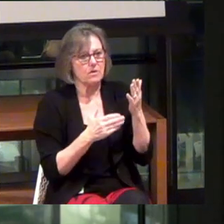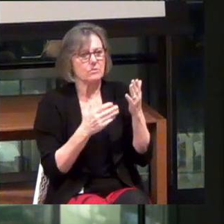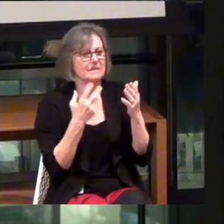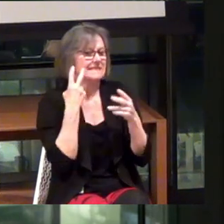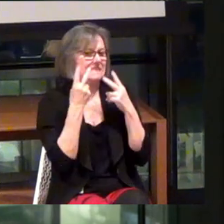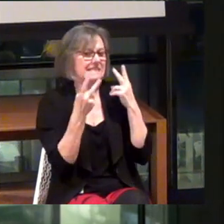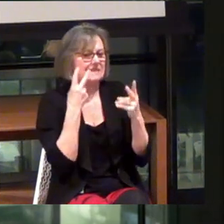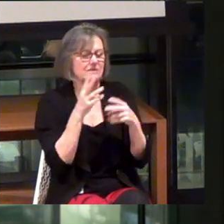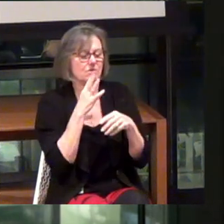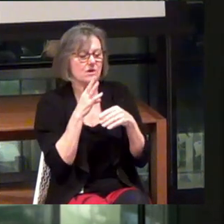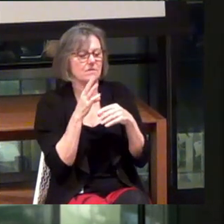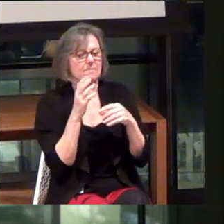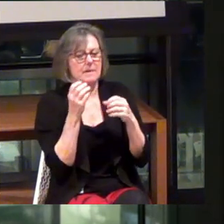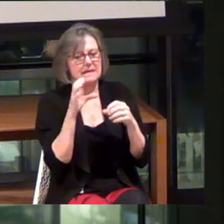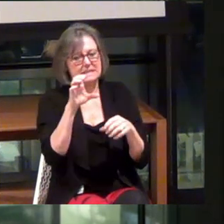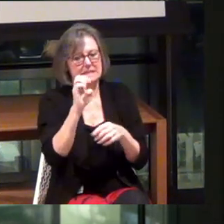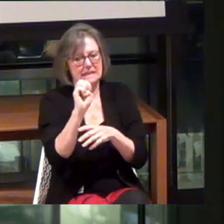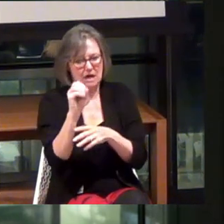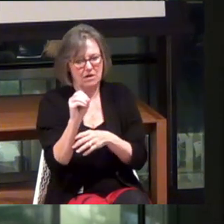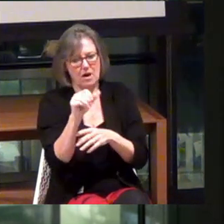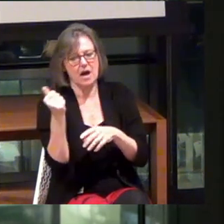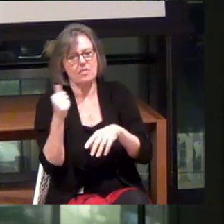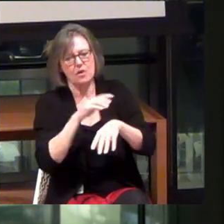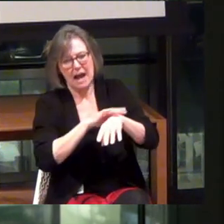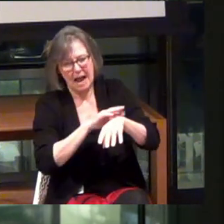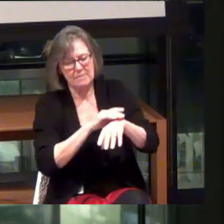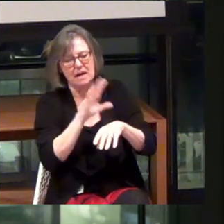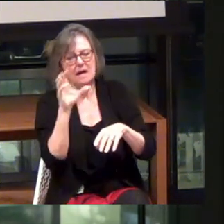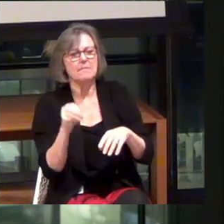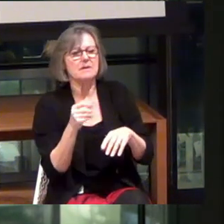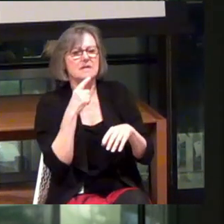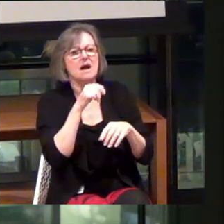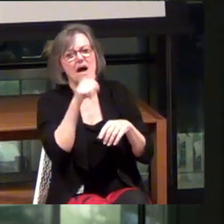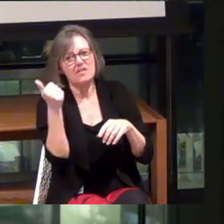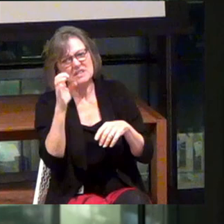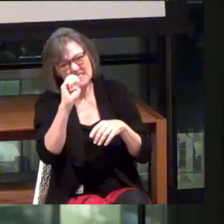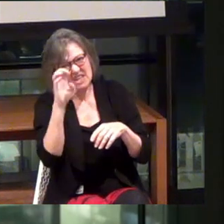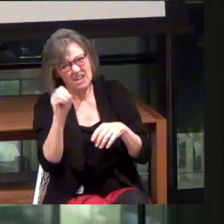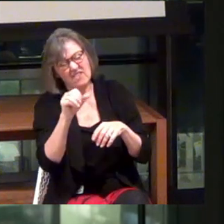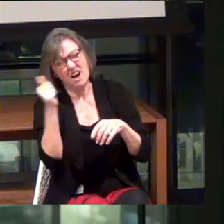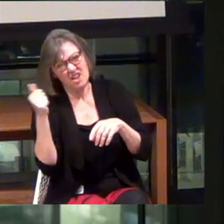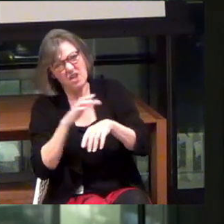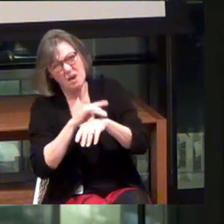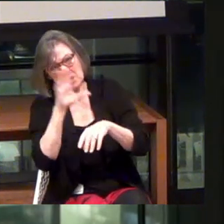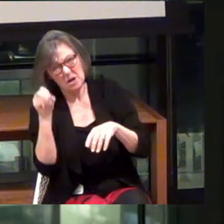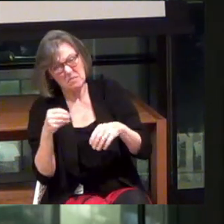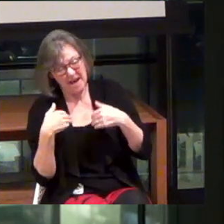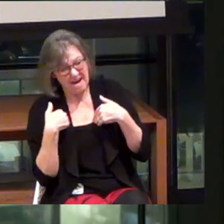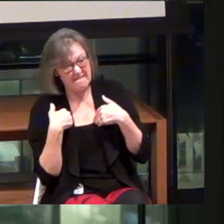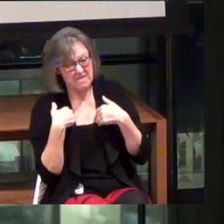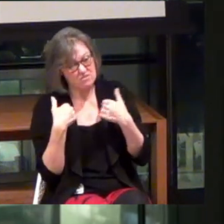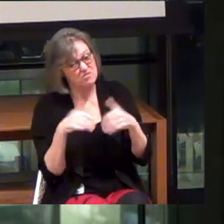I've been talking to a lot of CEOs of other haptics companies. I can say that there are other CEOs of other haptics companies now. Which is amazing.